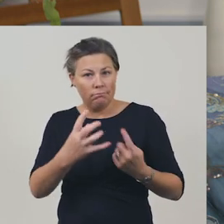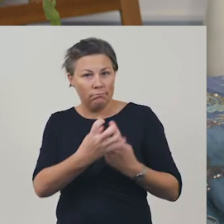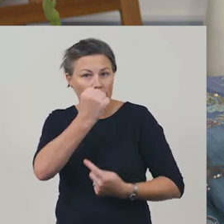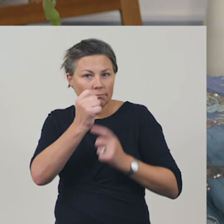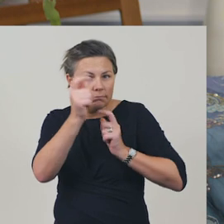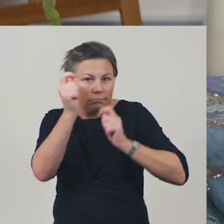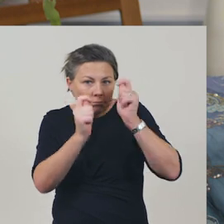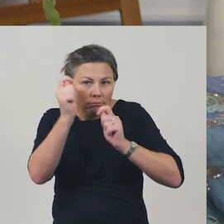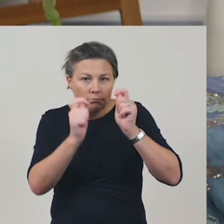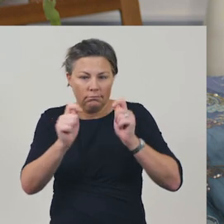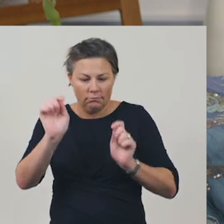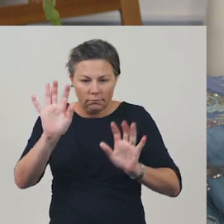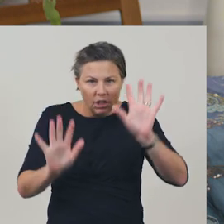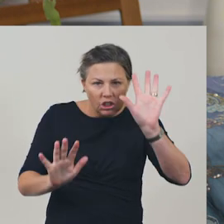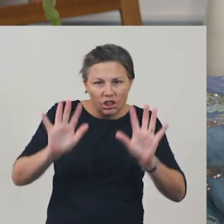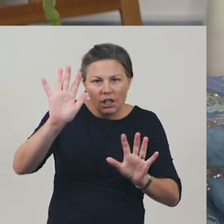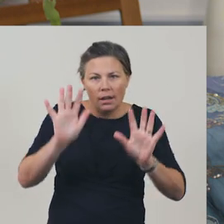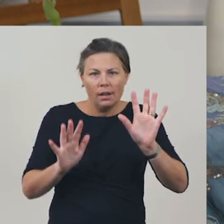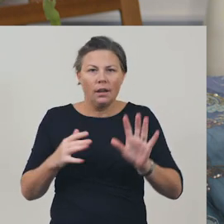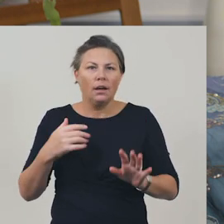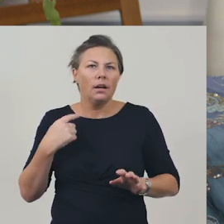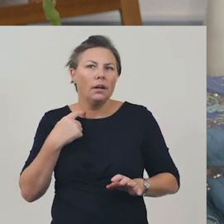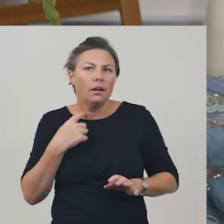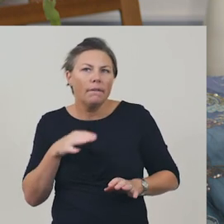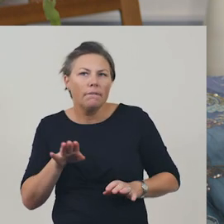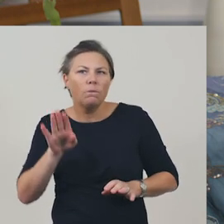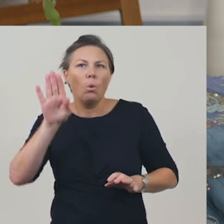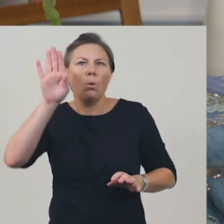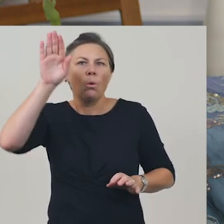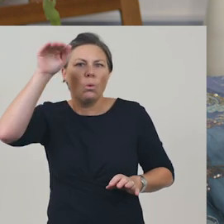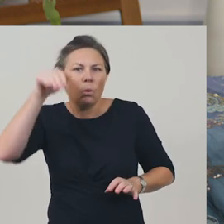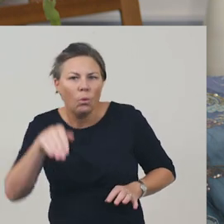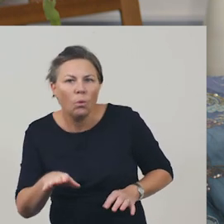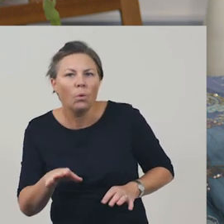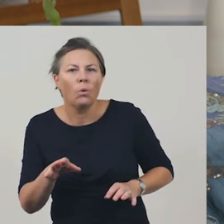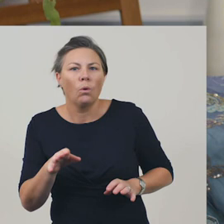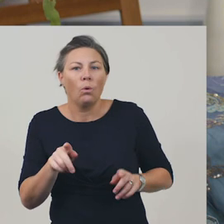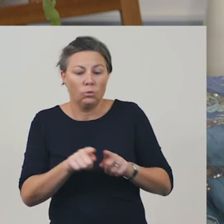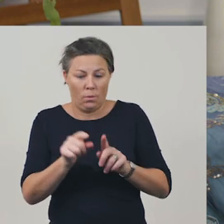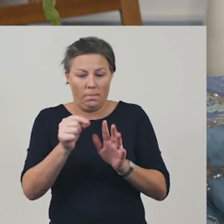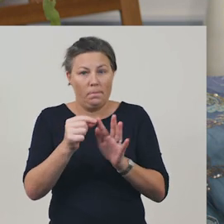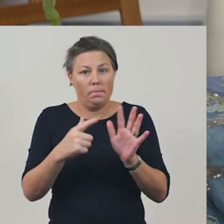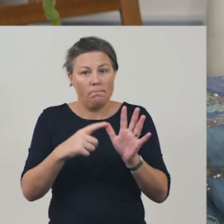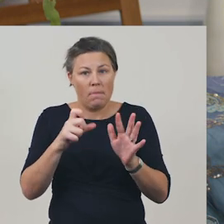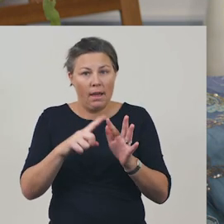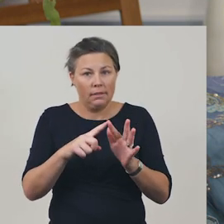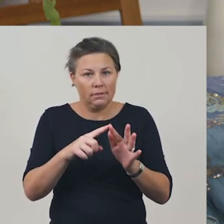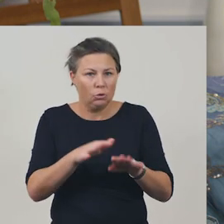gestures, volume and pace? Did it add to your enjoyment and help you understand?